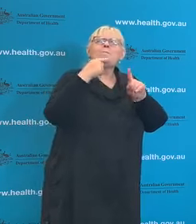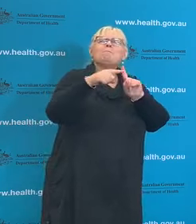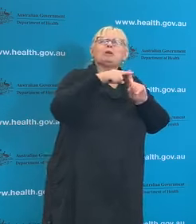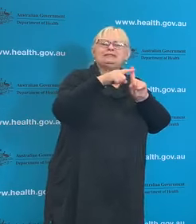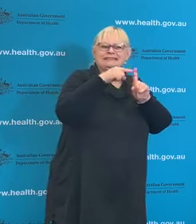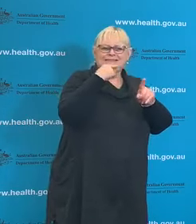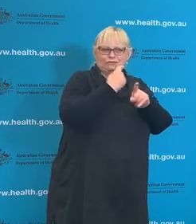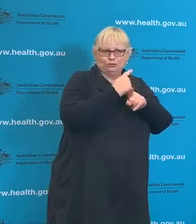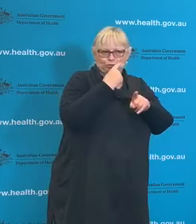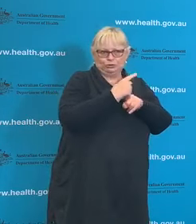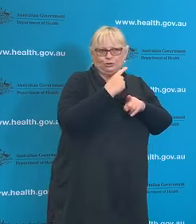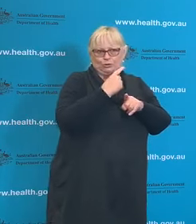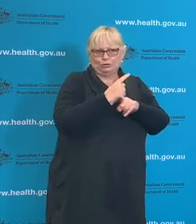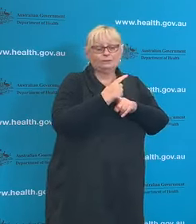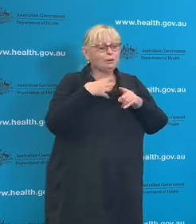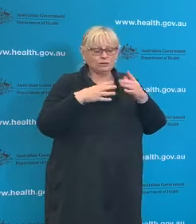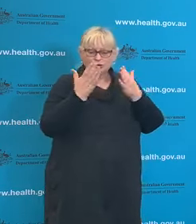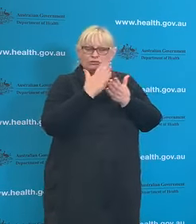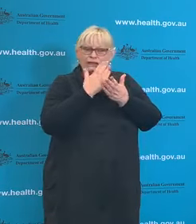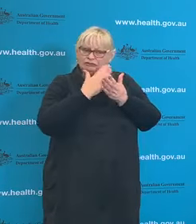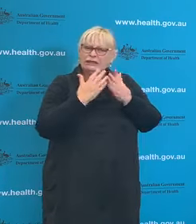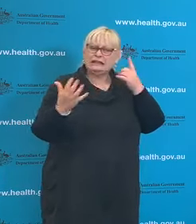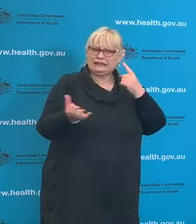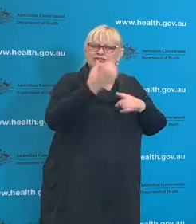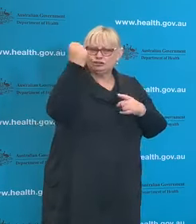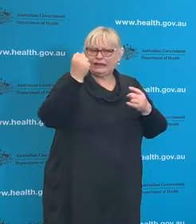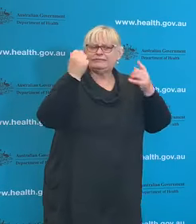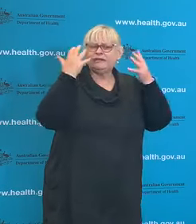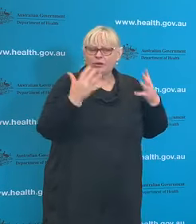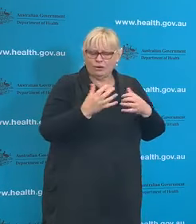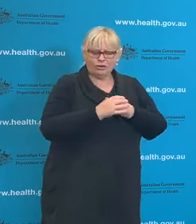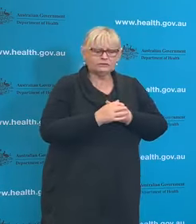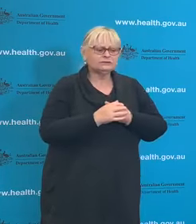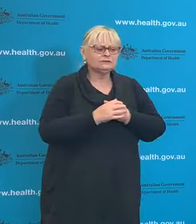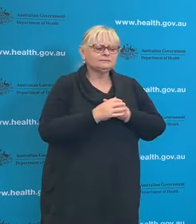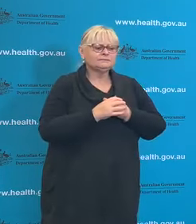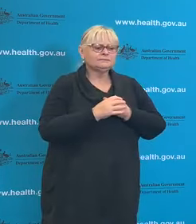about the great achievements we've seen. I can tell you that in the last 24 hours